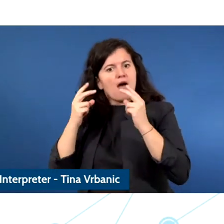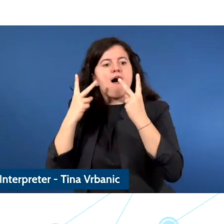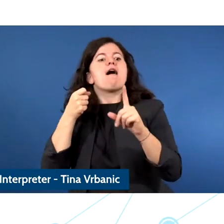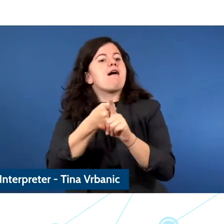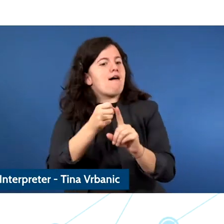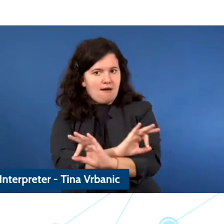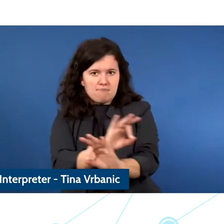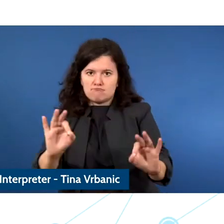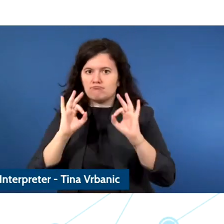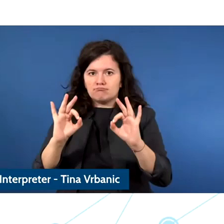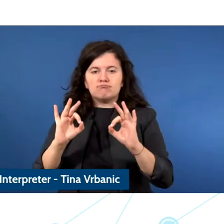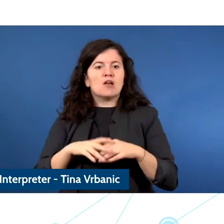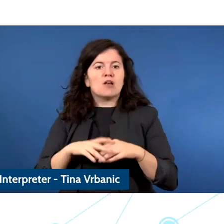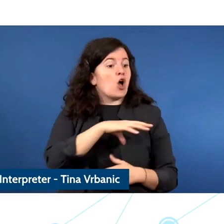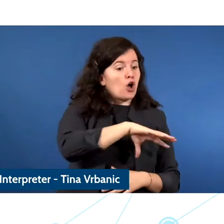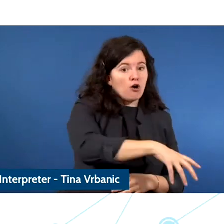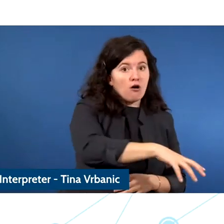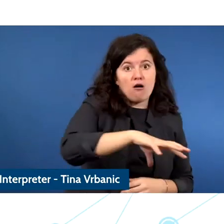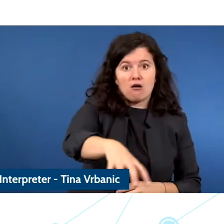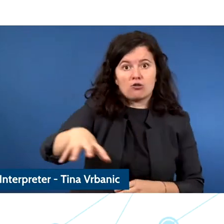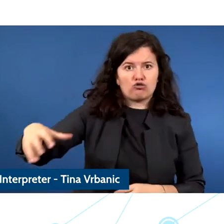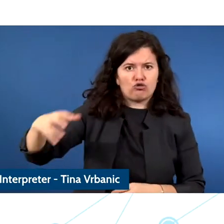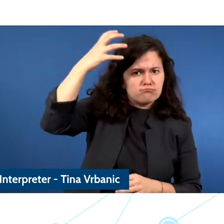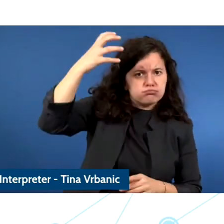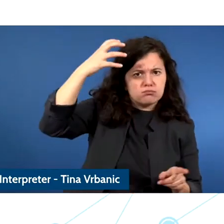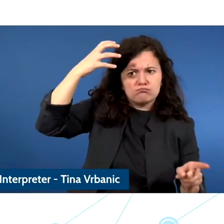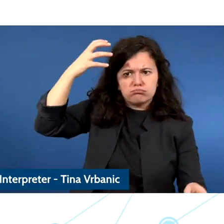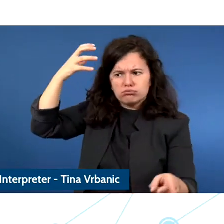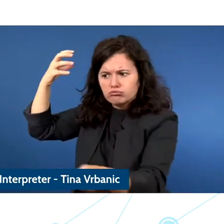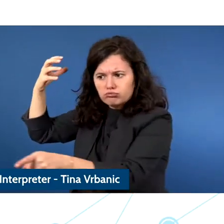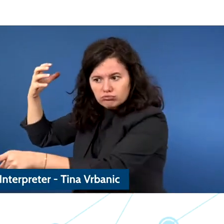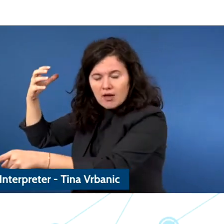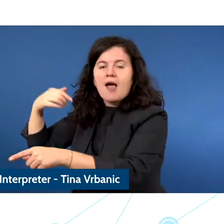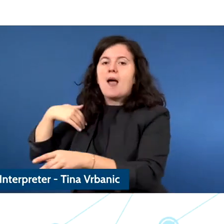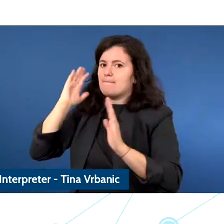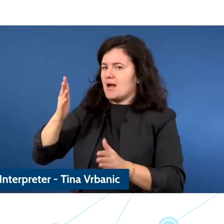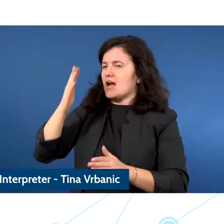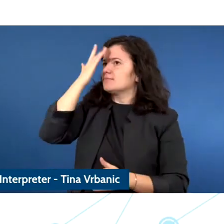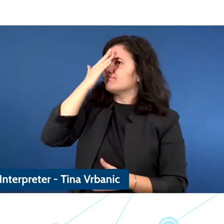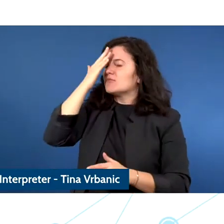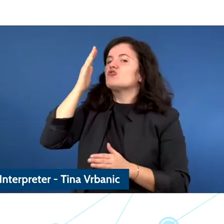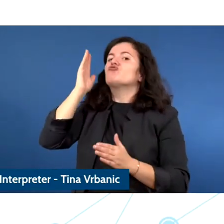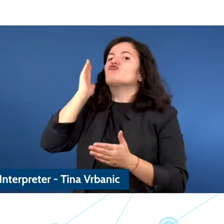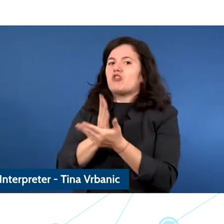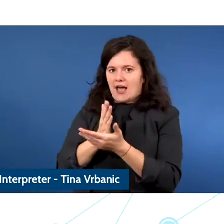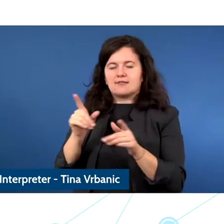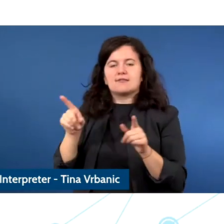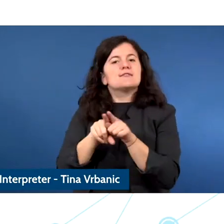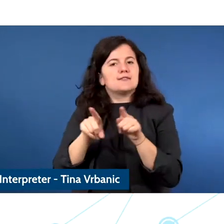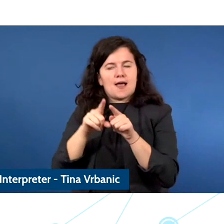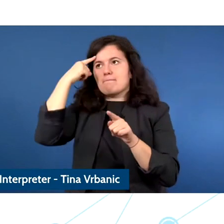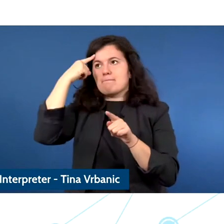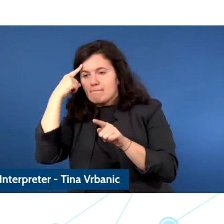making sure that they are reaching this balance through legal frame works which exist.